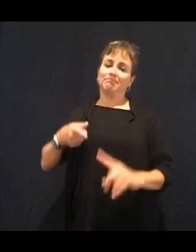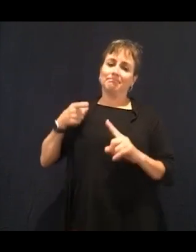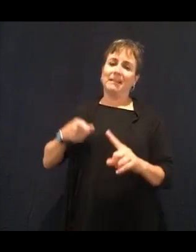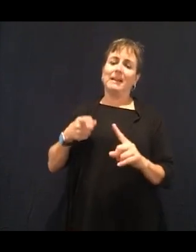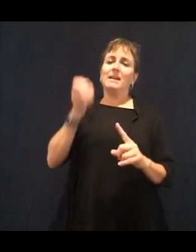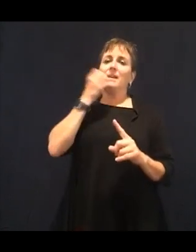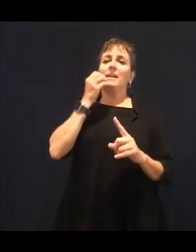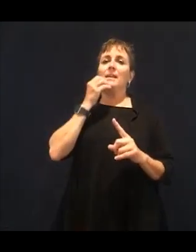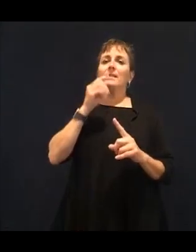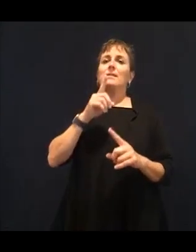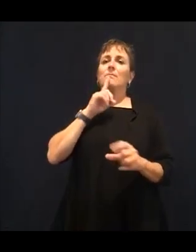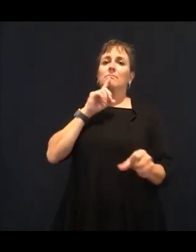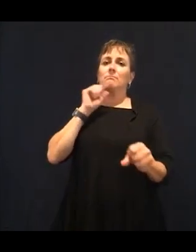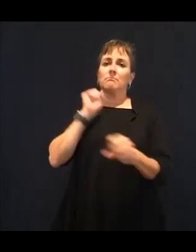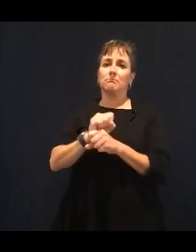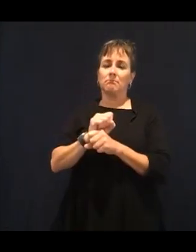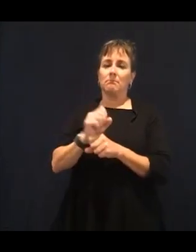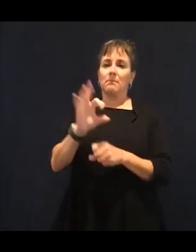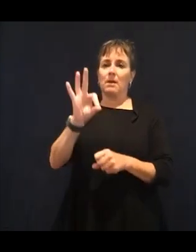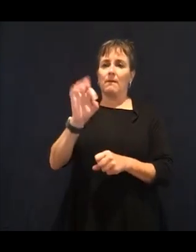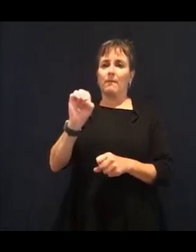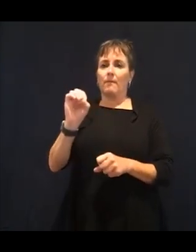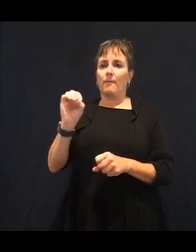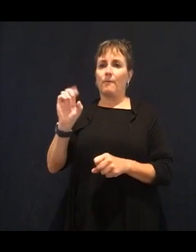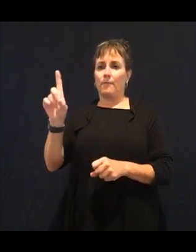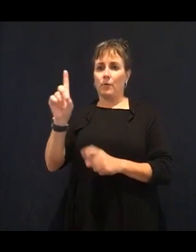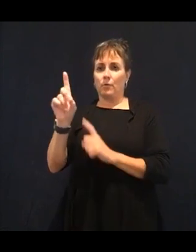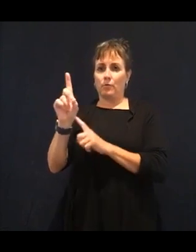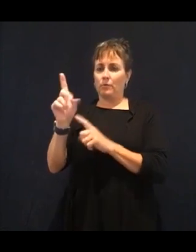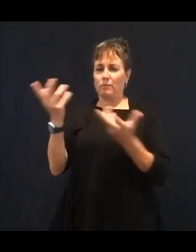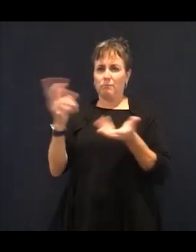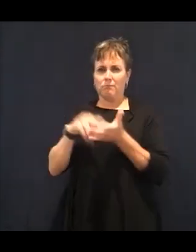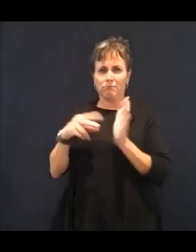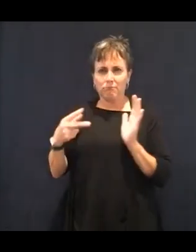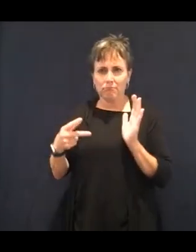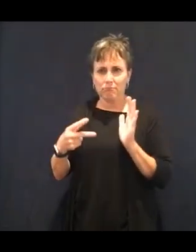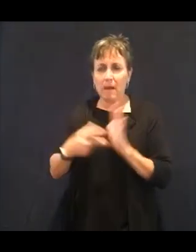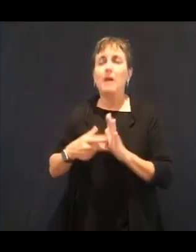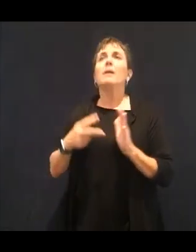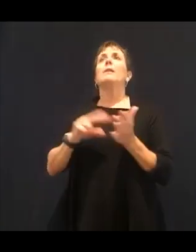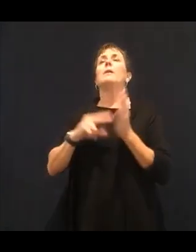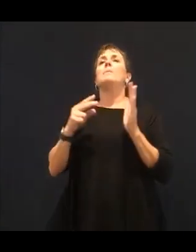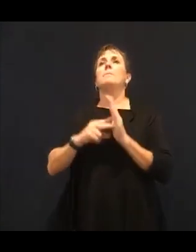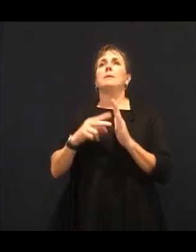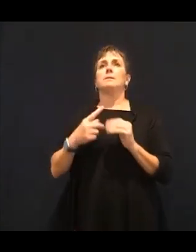foods. OK. If it doesn't have a label, eat it.